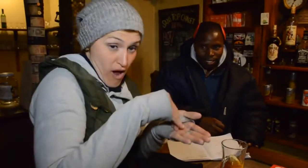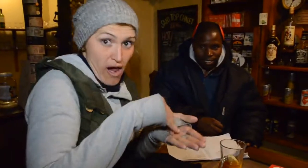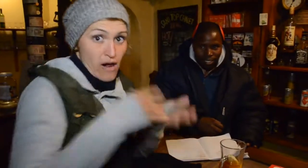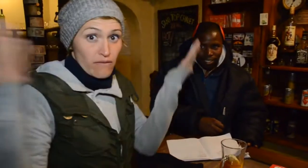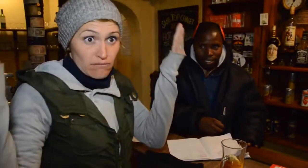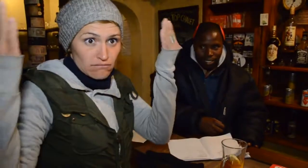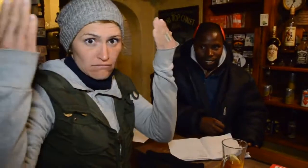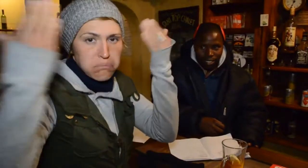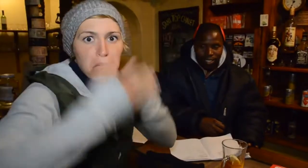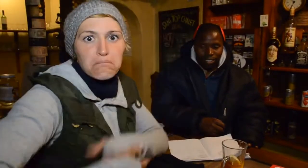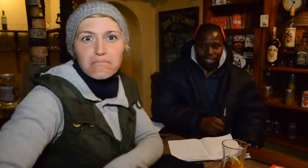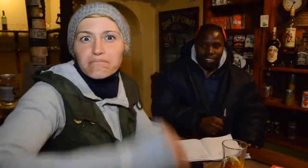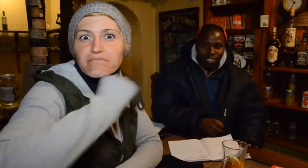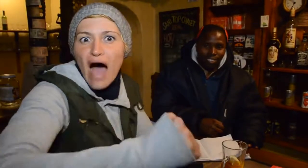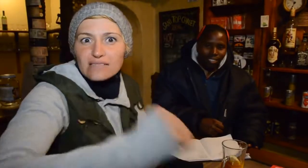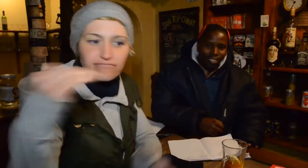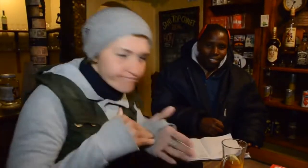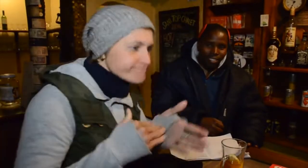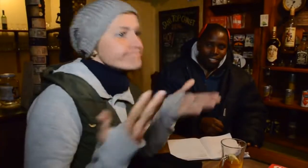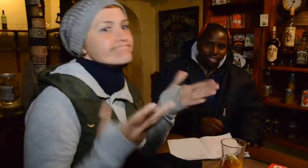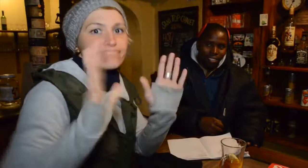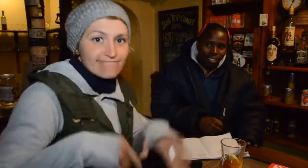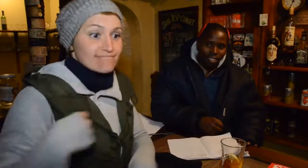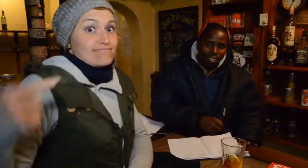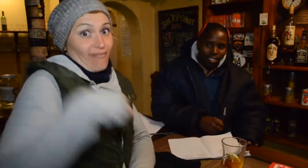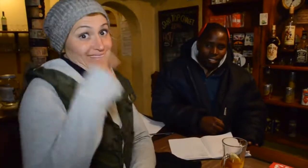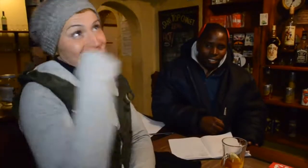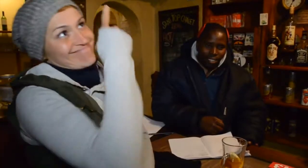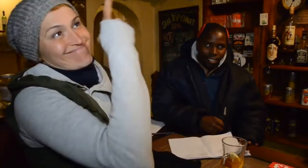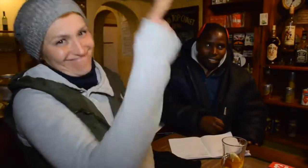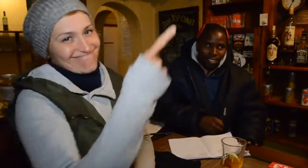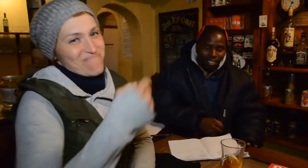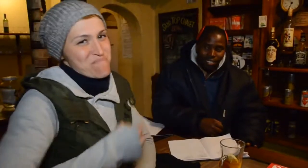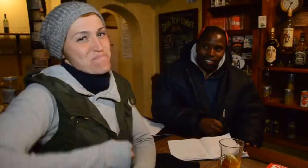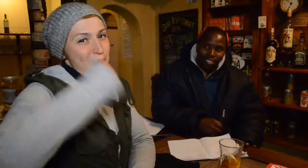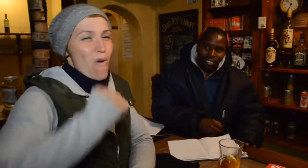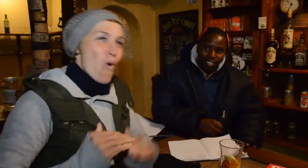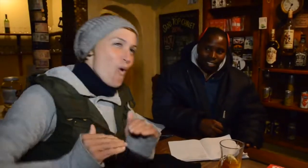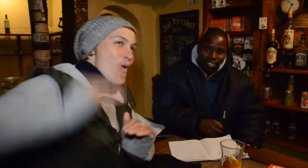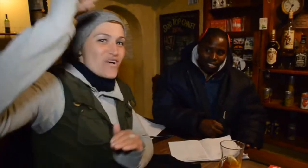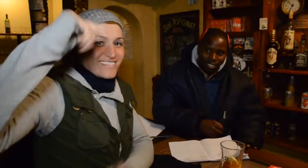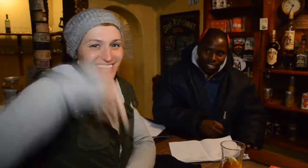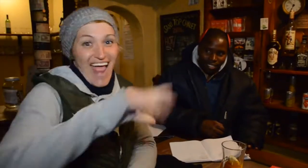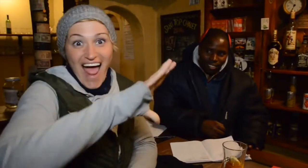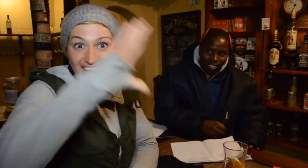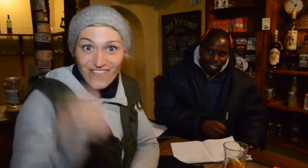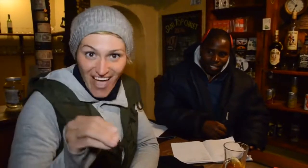When we arrived, it became dark really quickly. We then came in here, to the highest